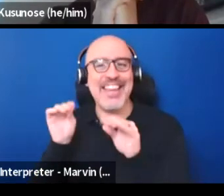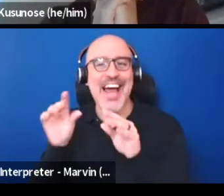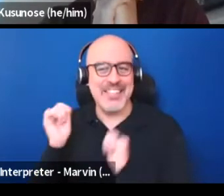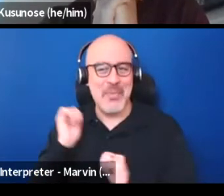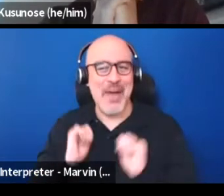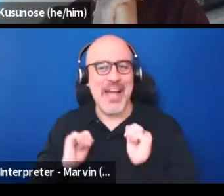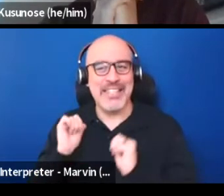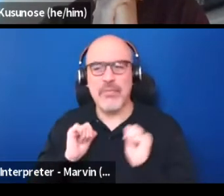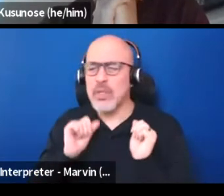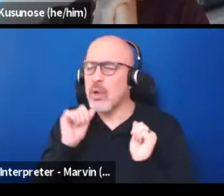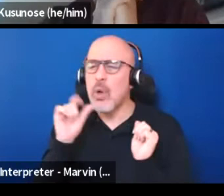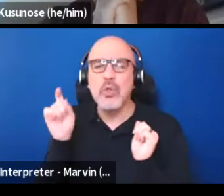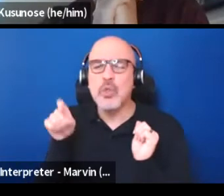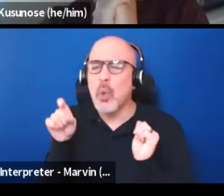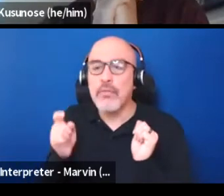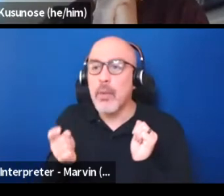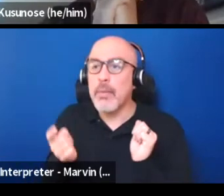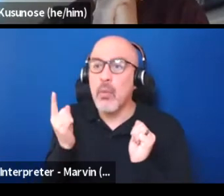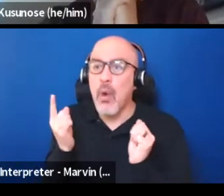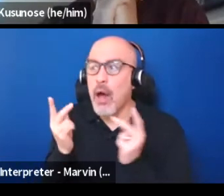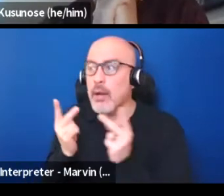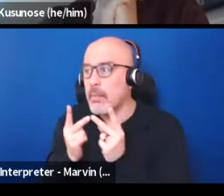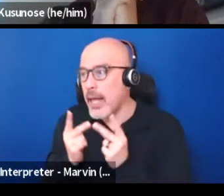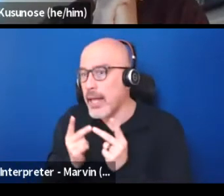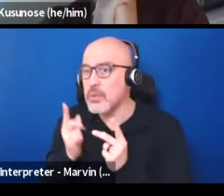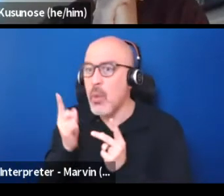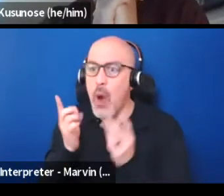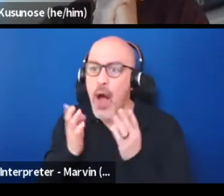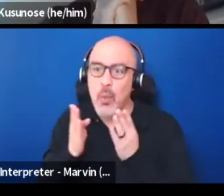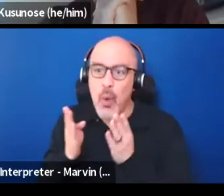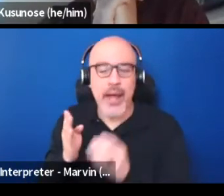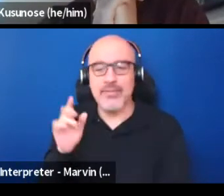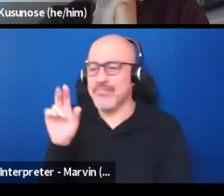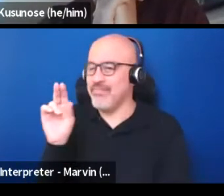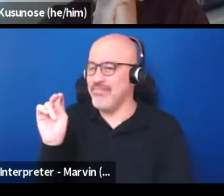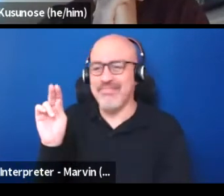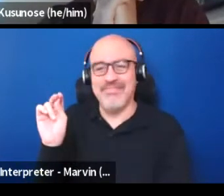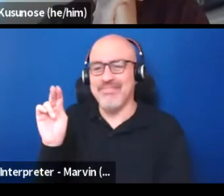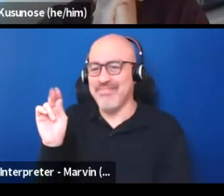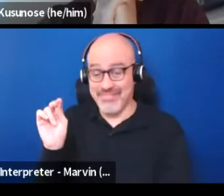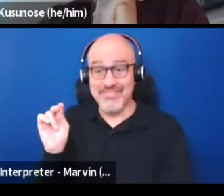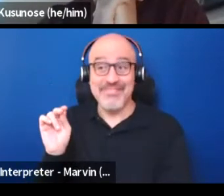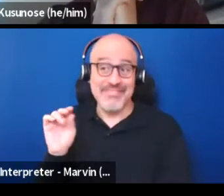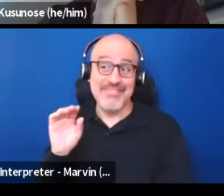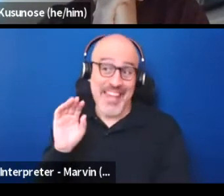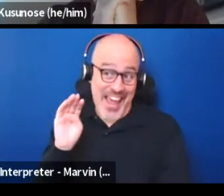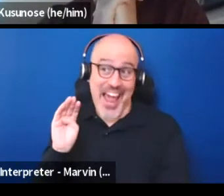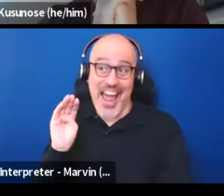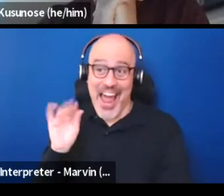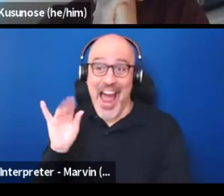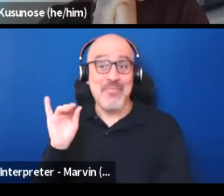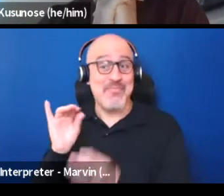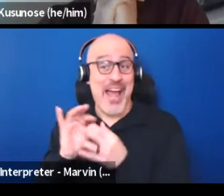It doesn't have to be this way or that. And yes, and Manny said access,